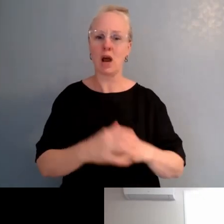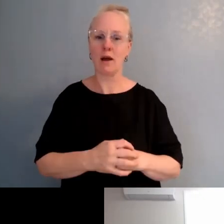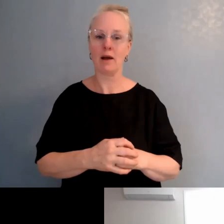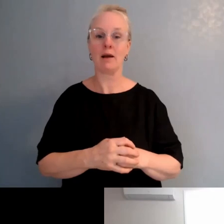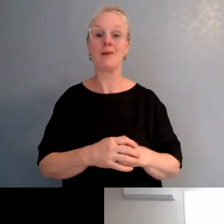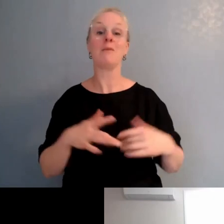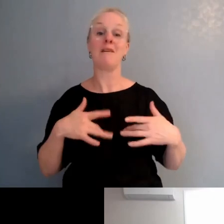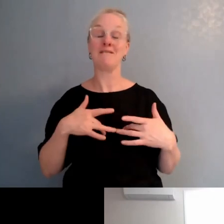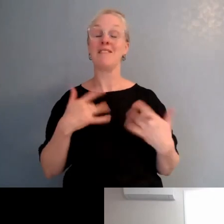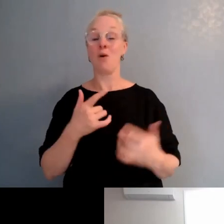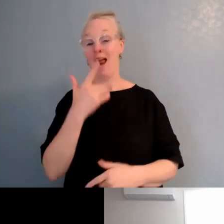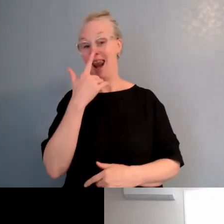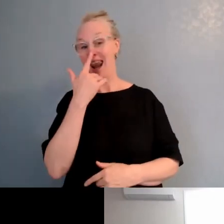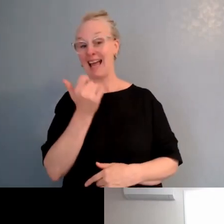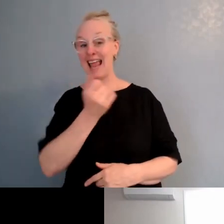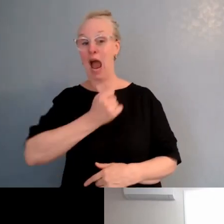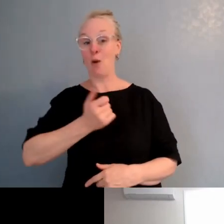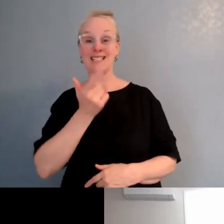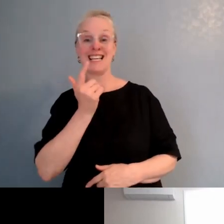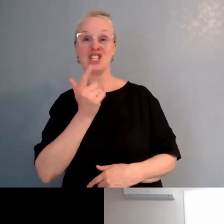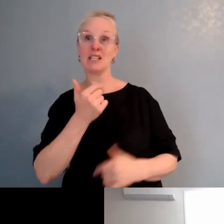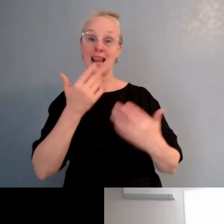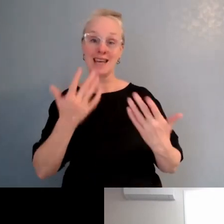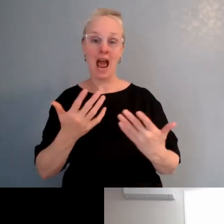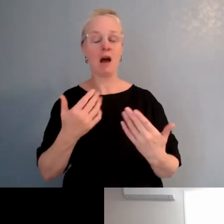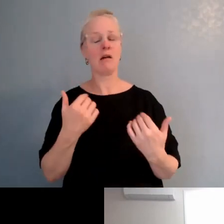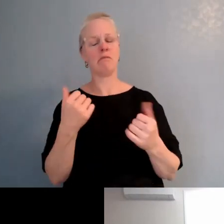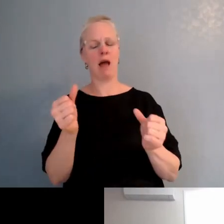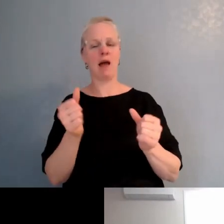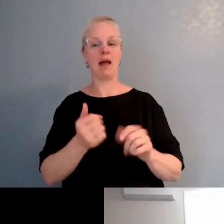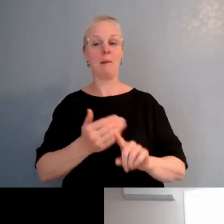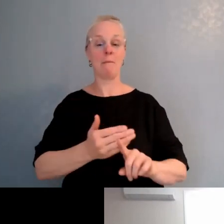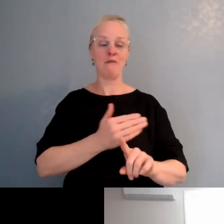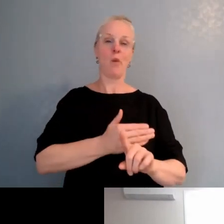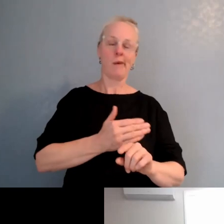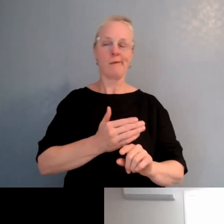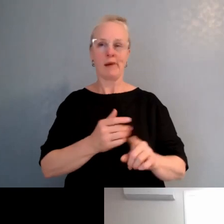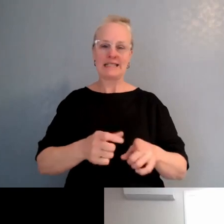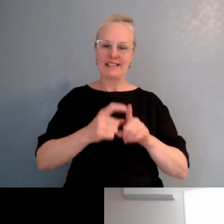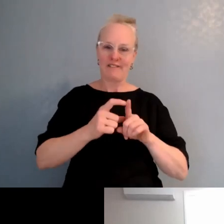in the early days, it wasn't so easy, but as Stacey alluded to, just developing that culture of self review,